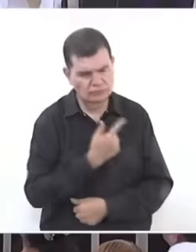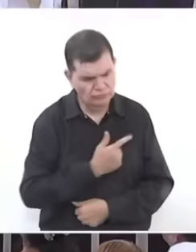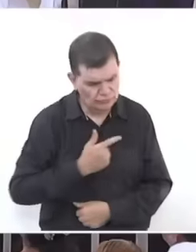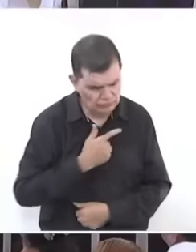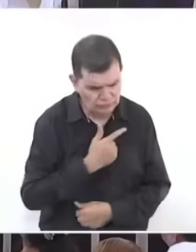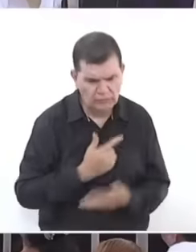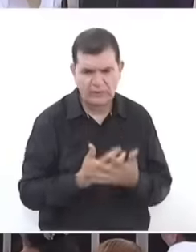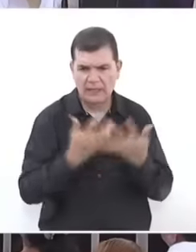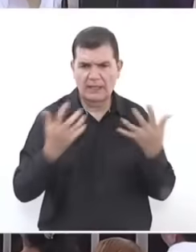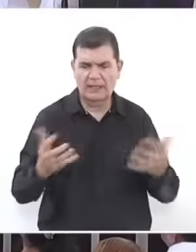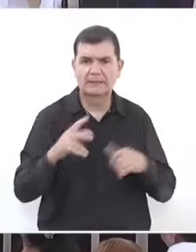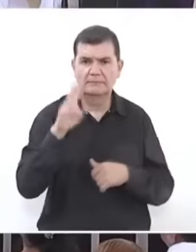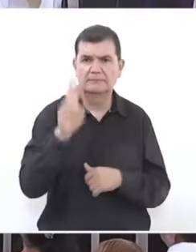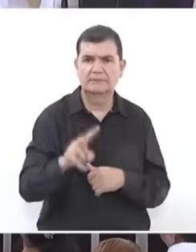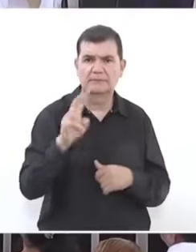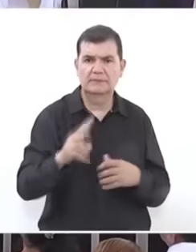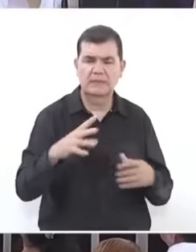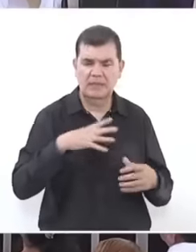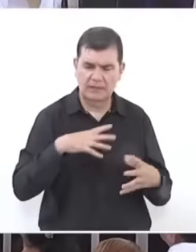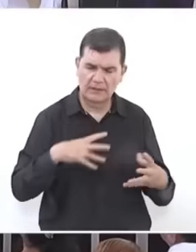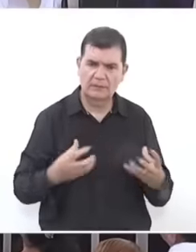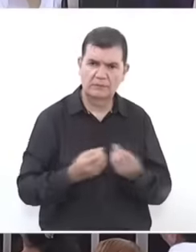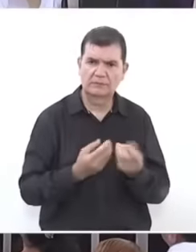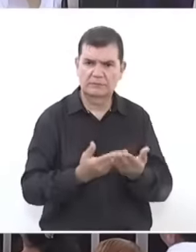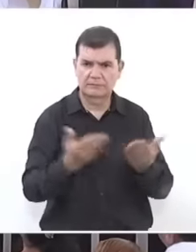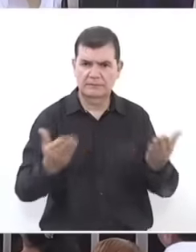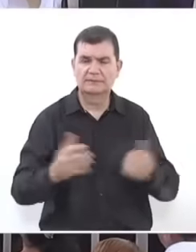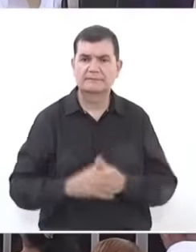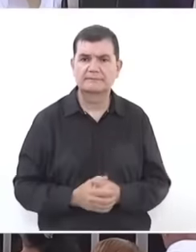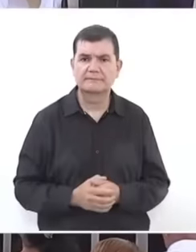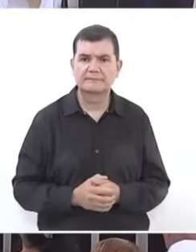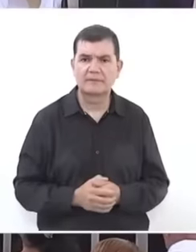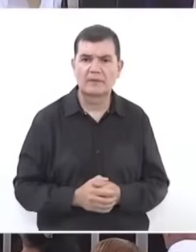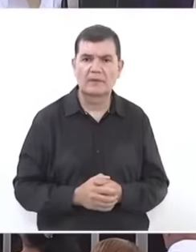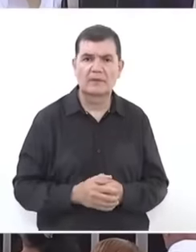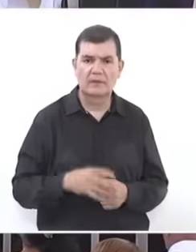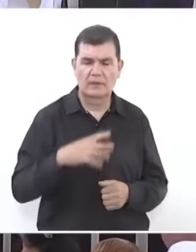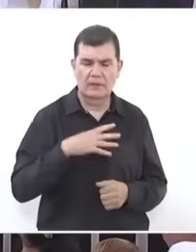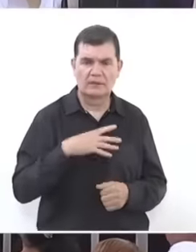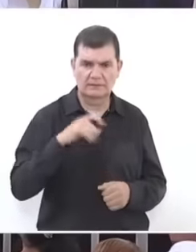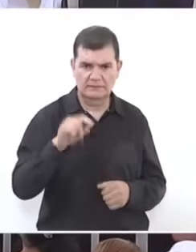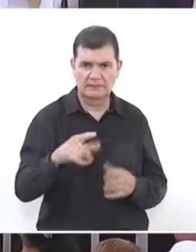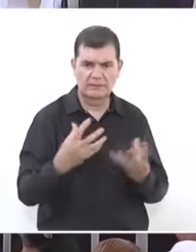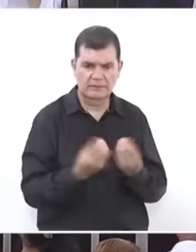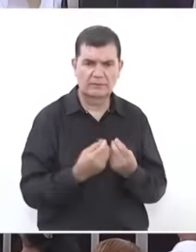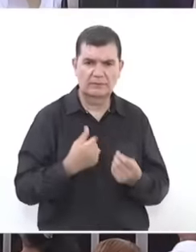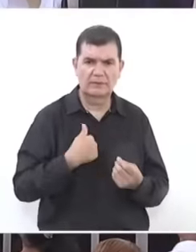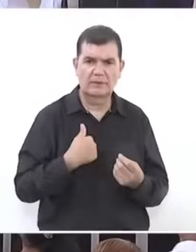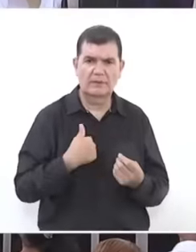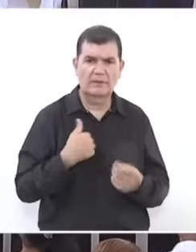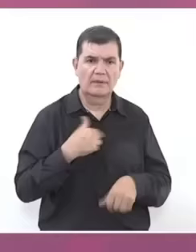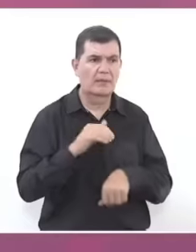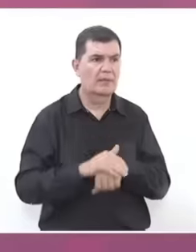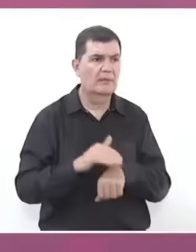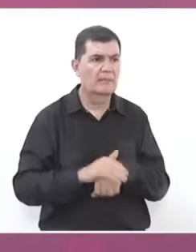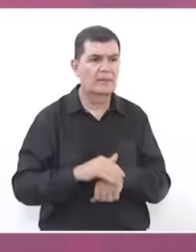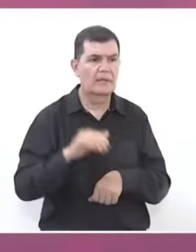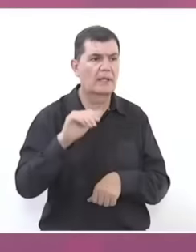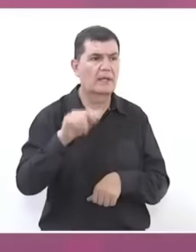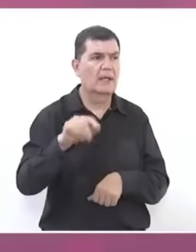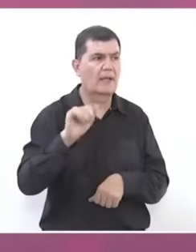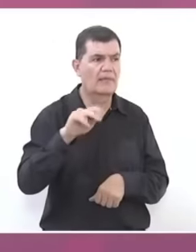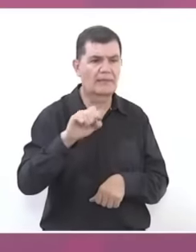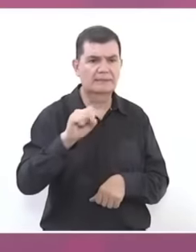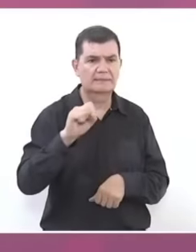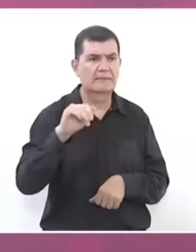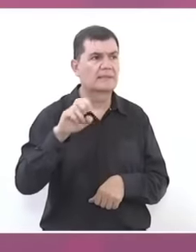to be here with you. My friend Andrés is also with us. Manzano you know why